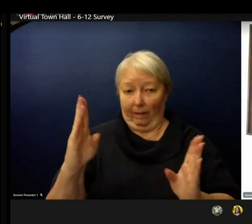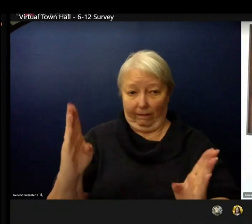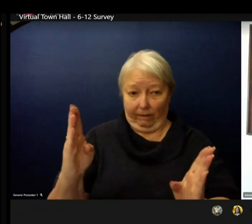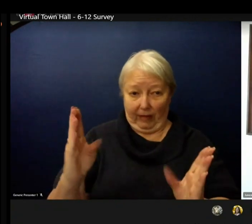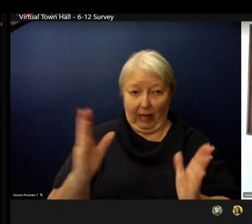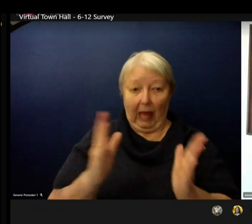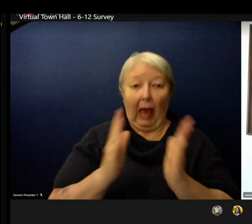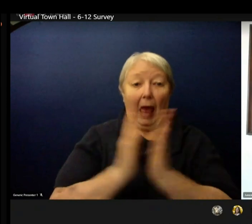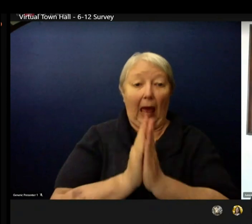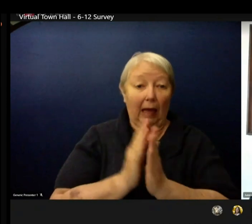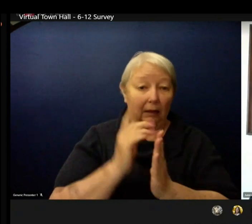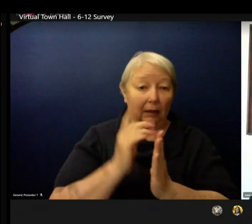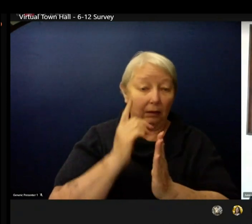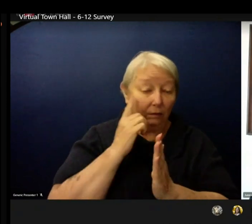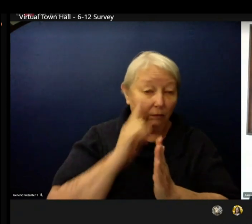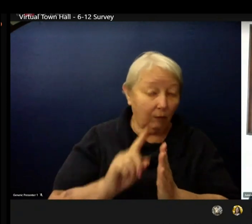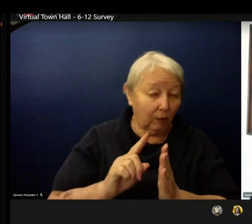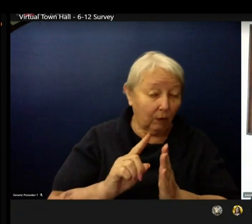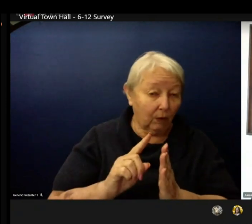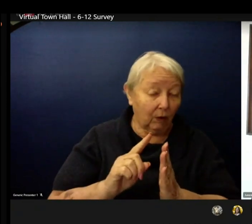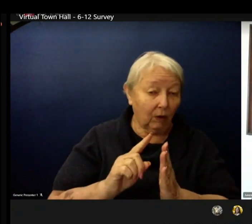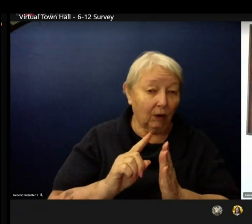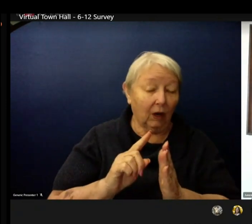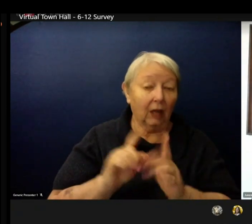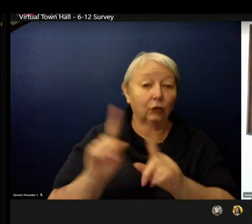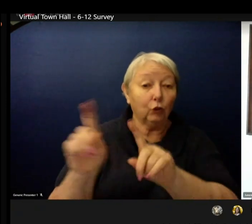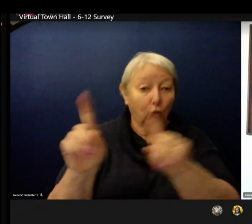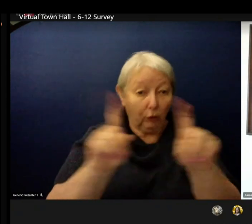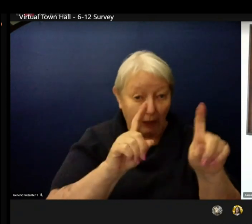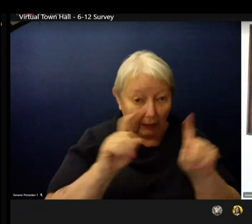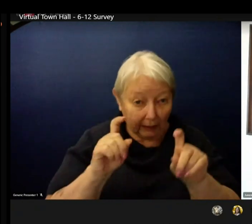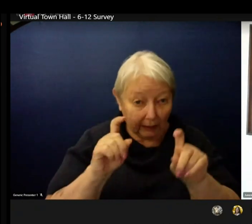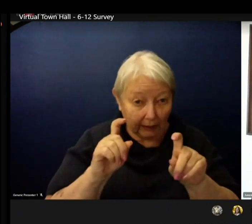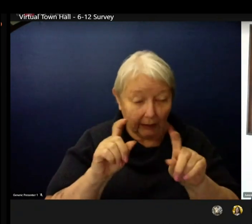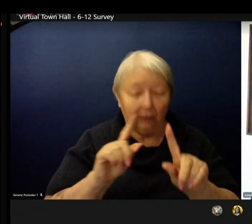in-person and part time remote or to remain 100 percent remote.